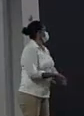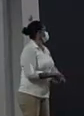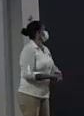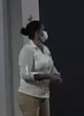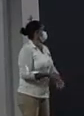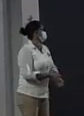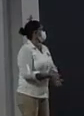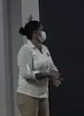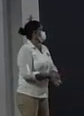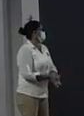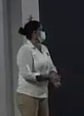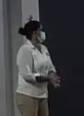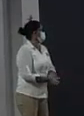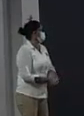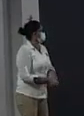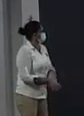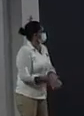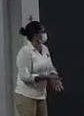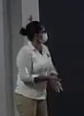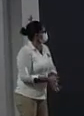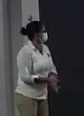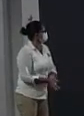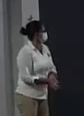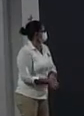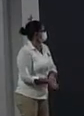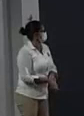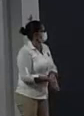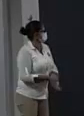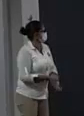do the assessment but you are the form It is also designed for groups I